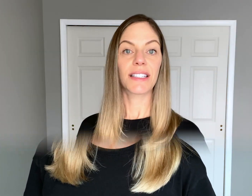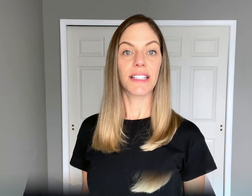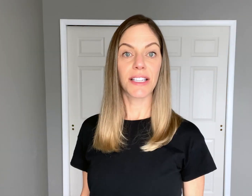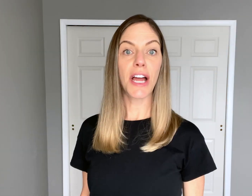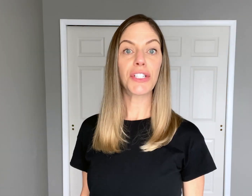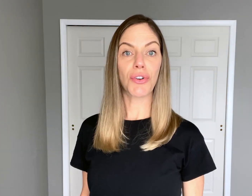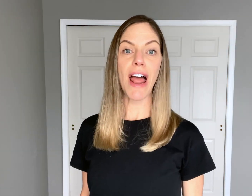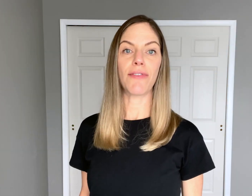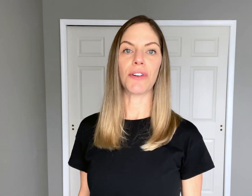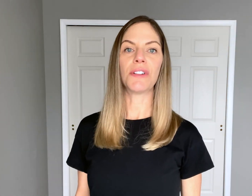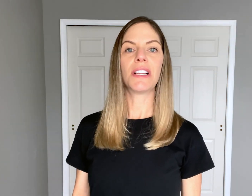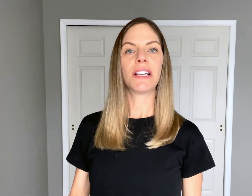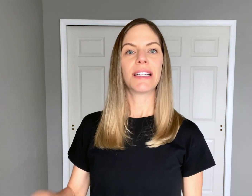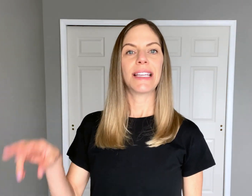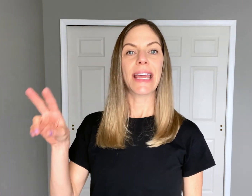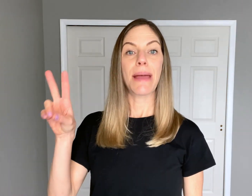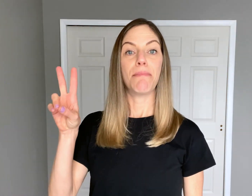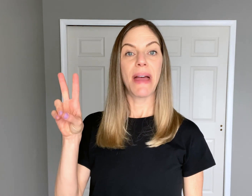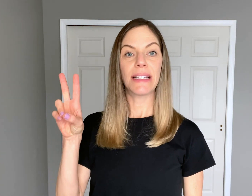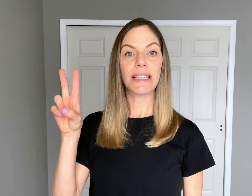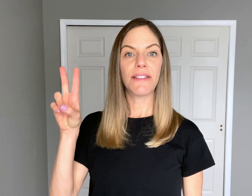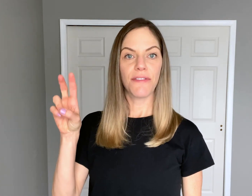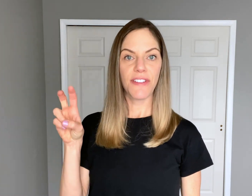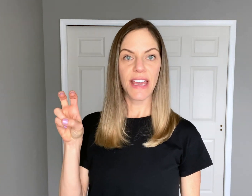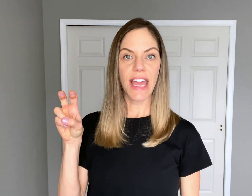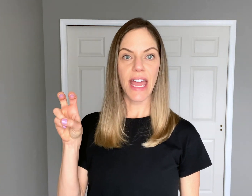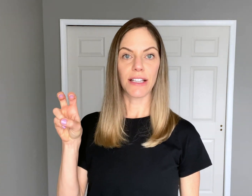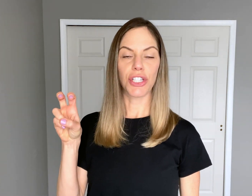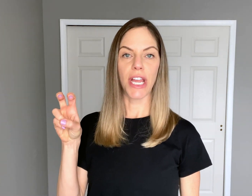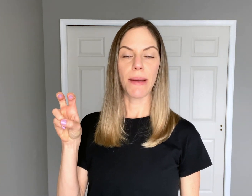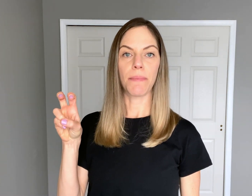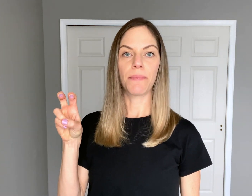To sign TRAVEL take a bent "V" handshape,